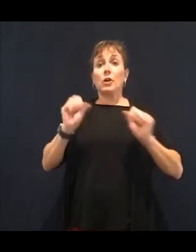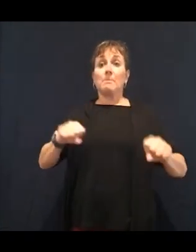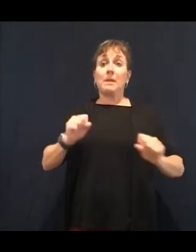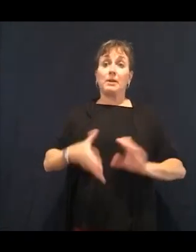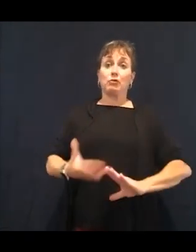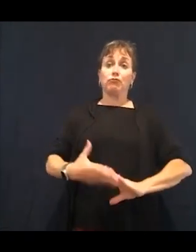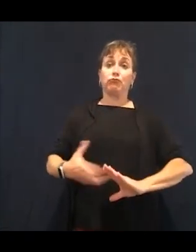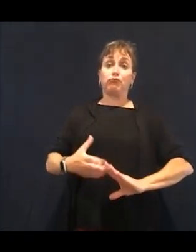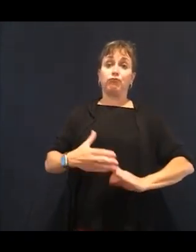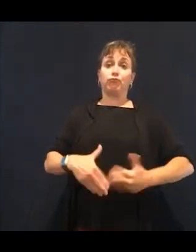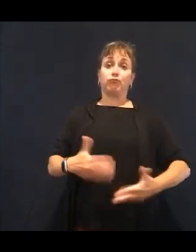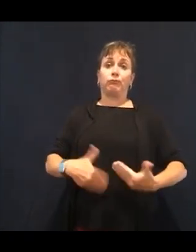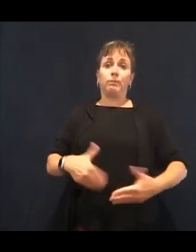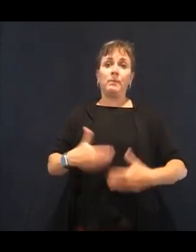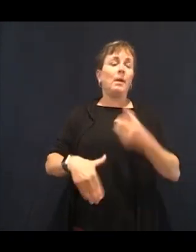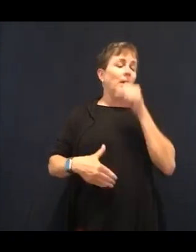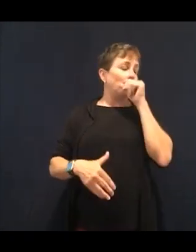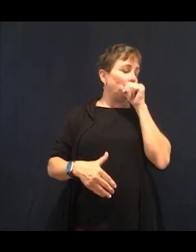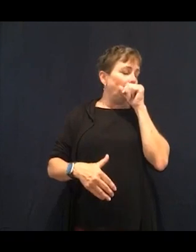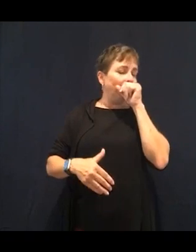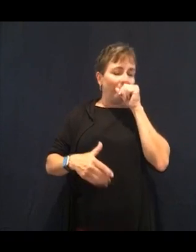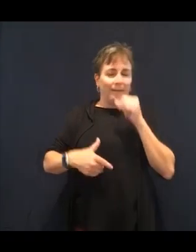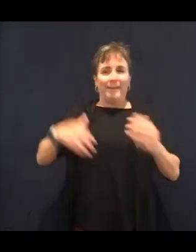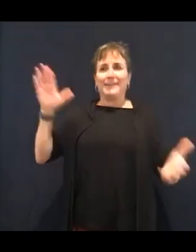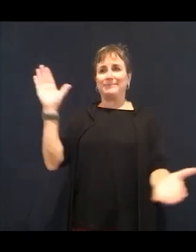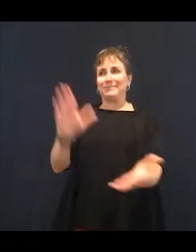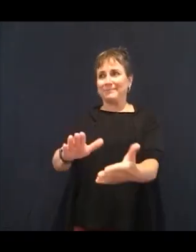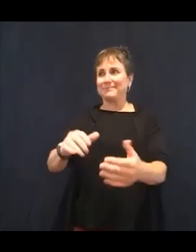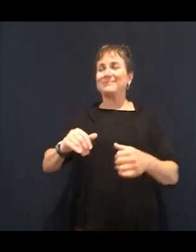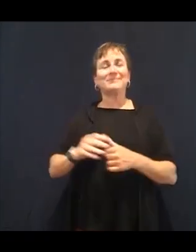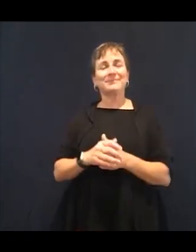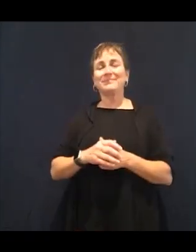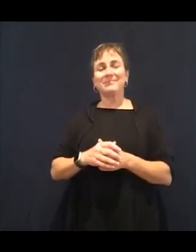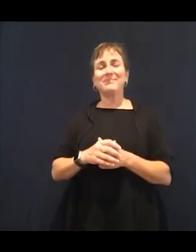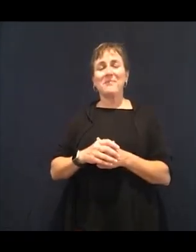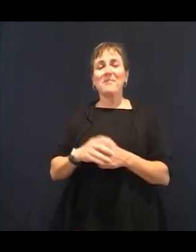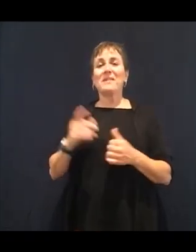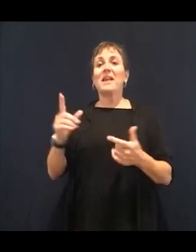horrible. They cause all kinds of anxiety, cancer, seizures, headaches,